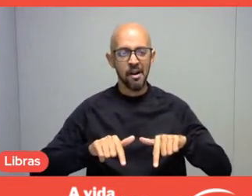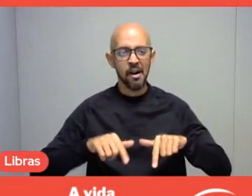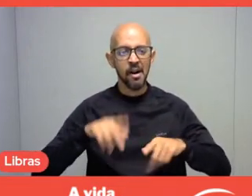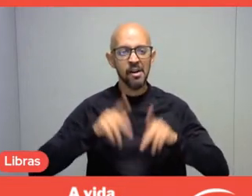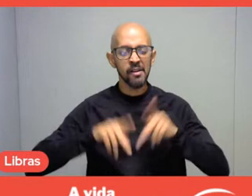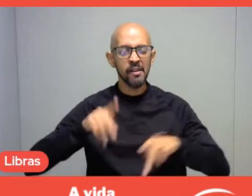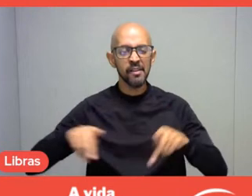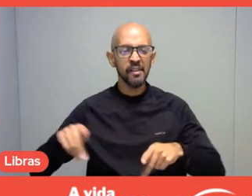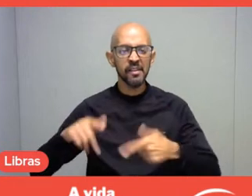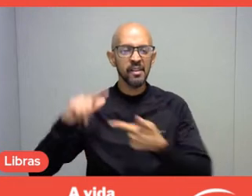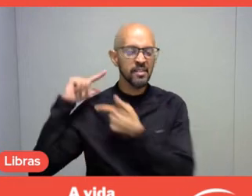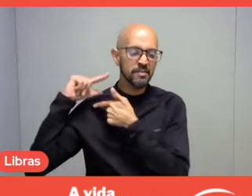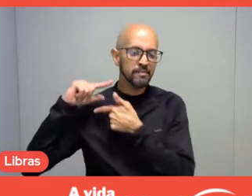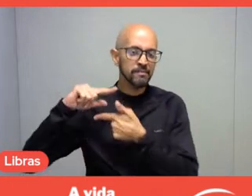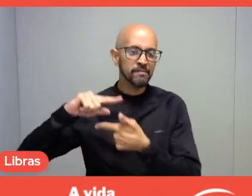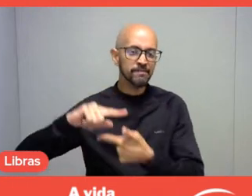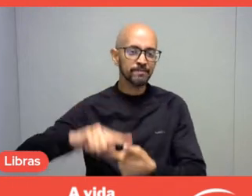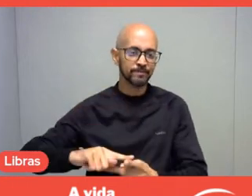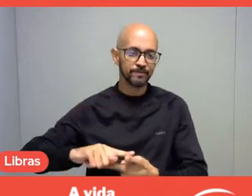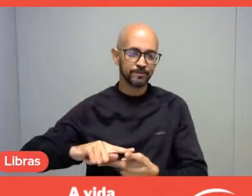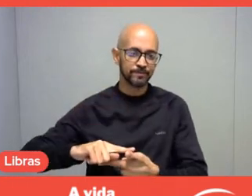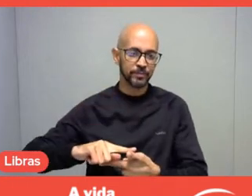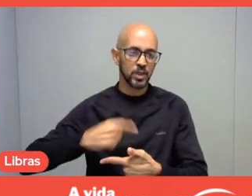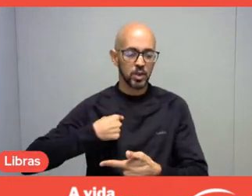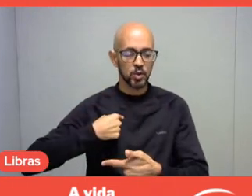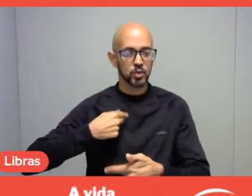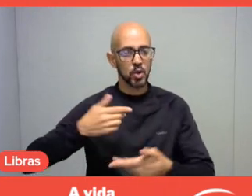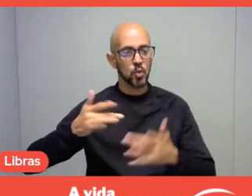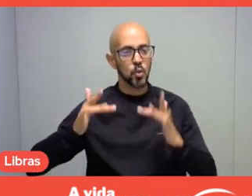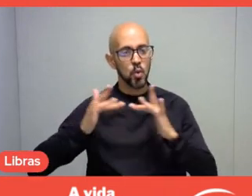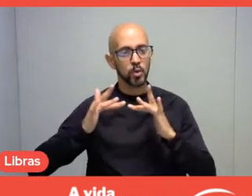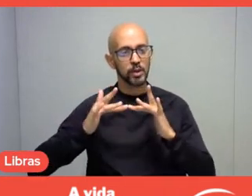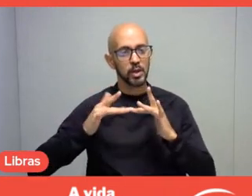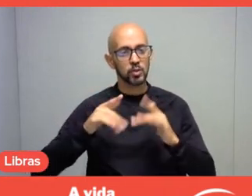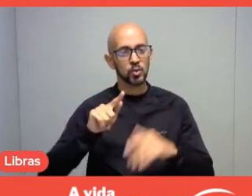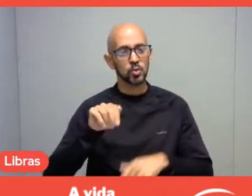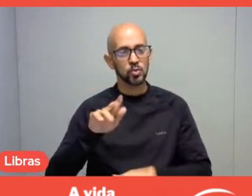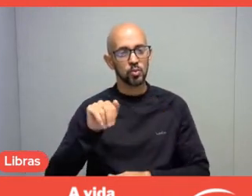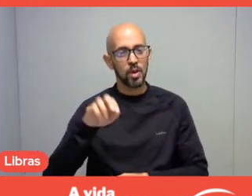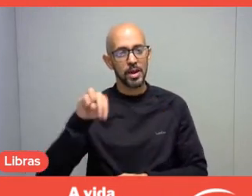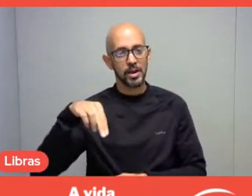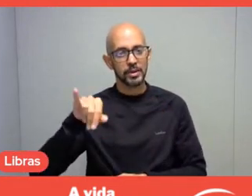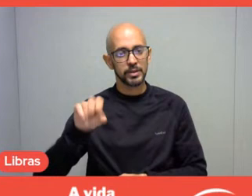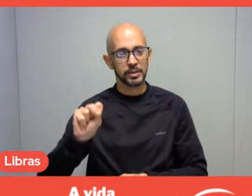I have been living with the Guarani for 18 years now, and it started in 2005,